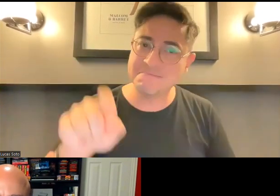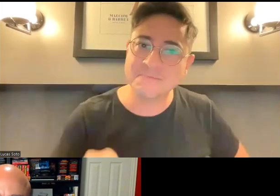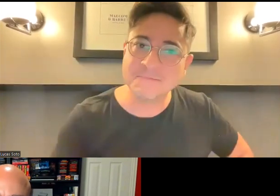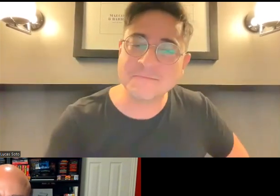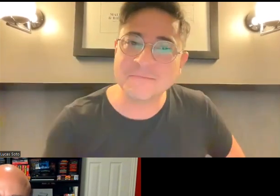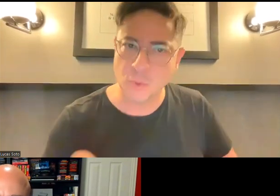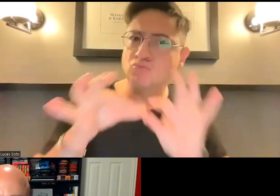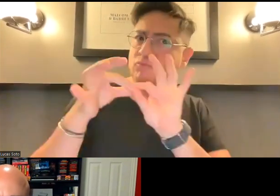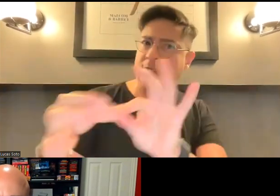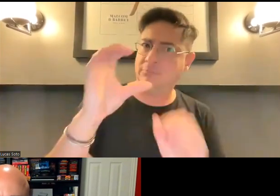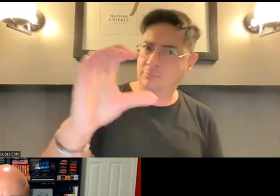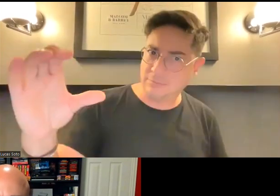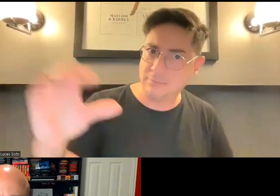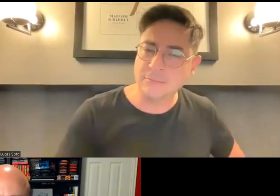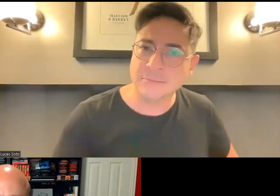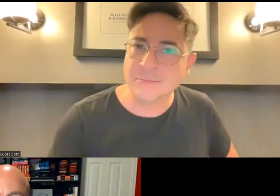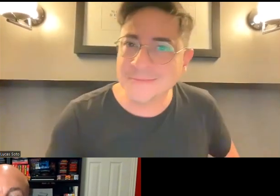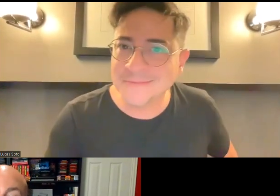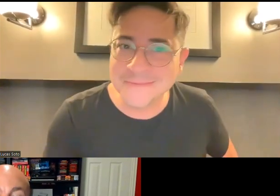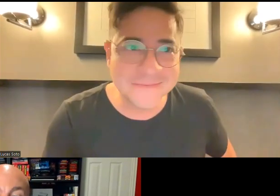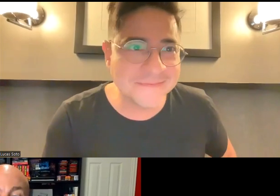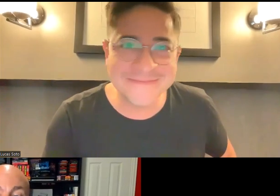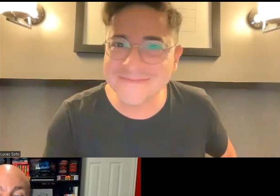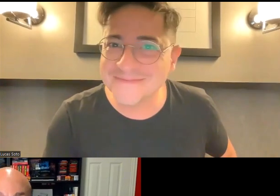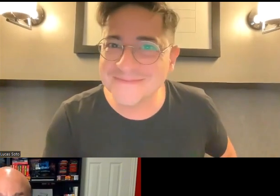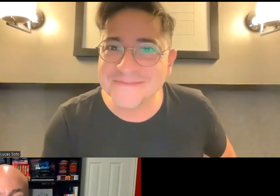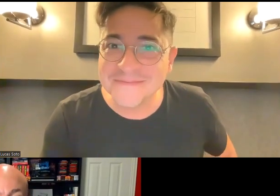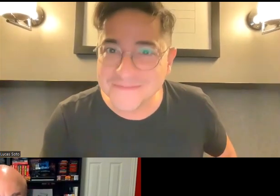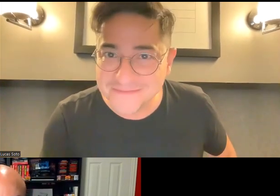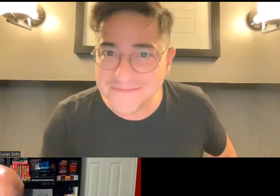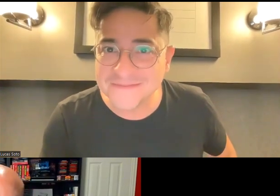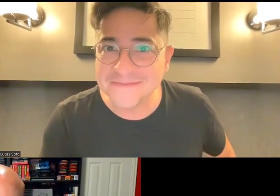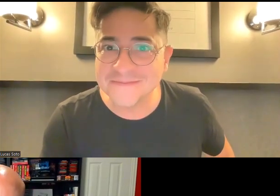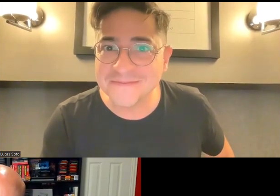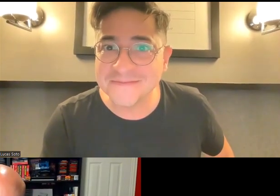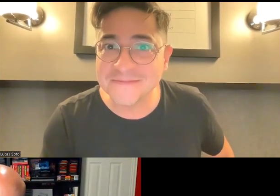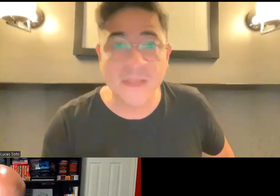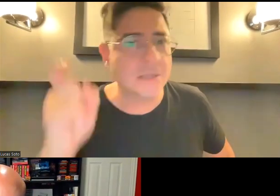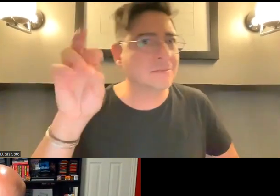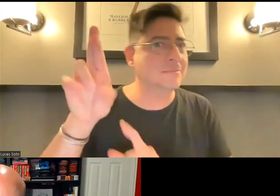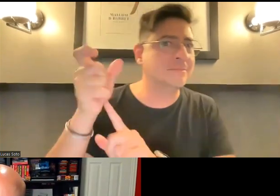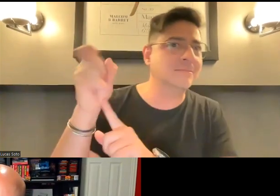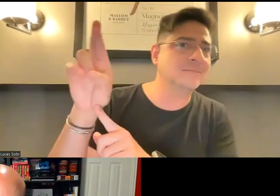work for the proliferation of captioning, or whether or not that exists. >> Brenden: Well, I talking